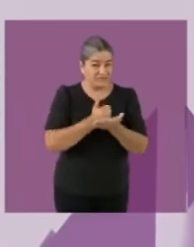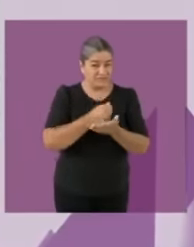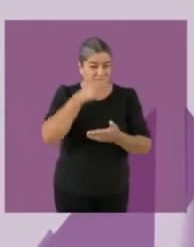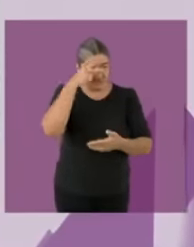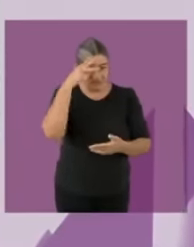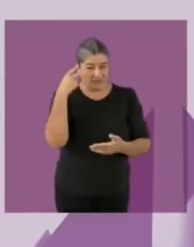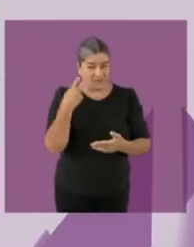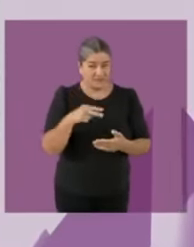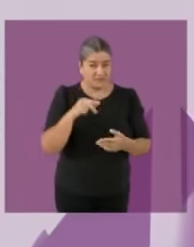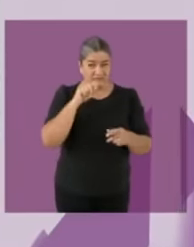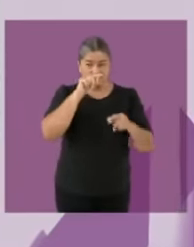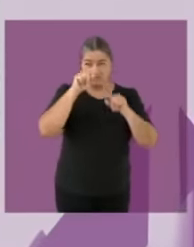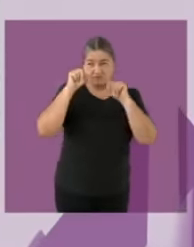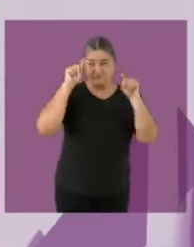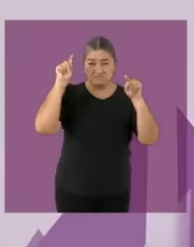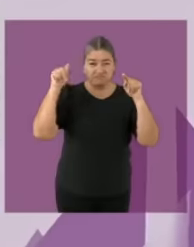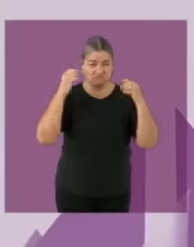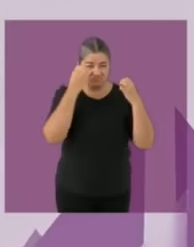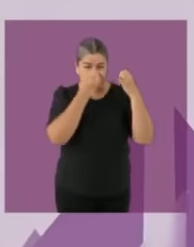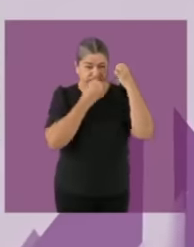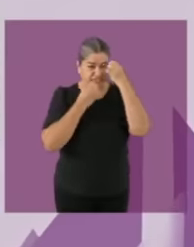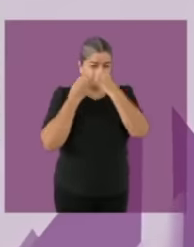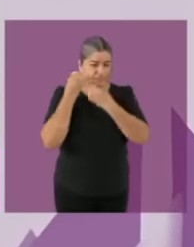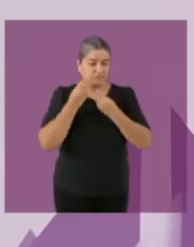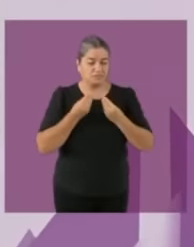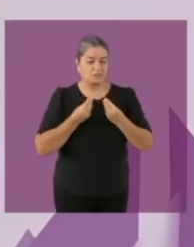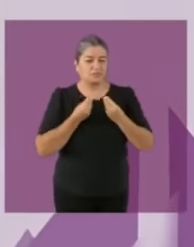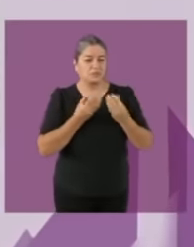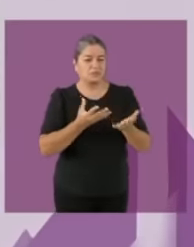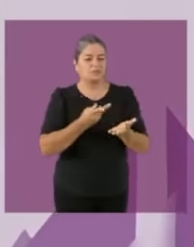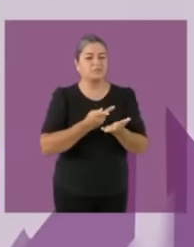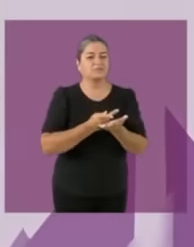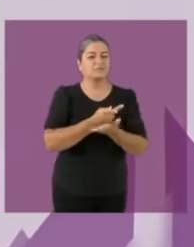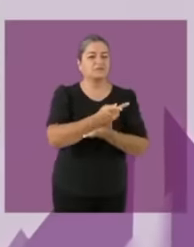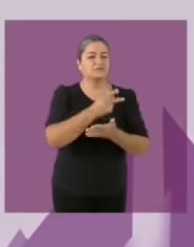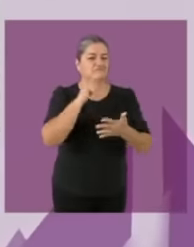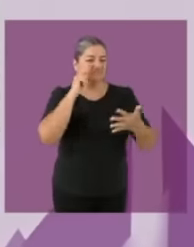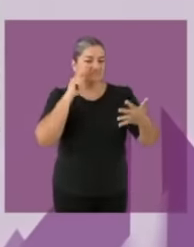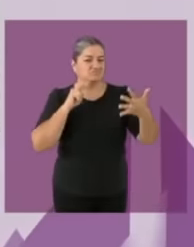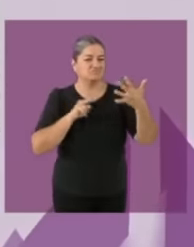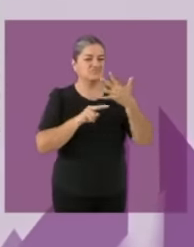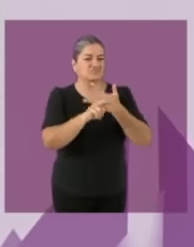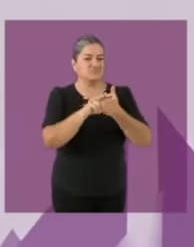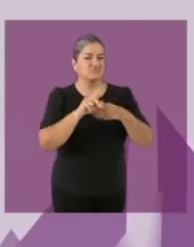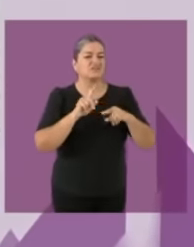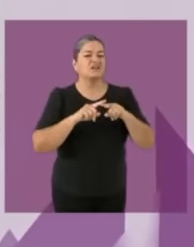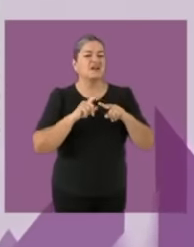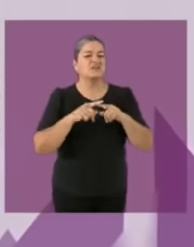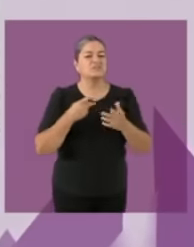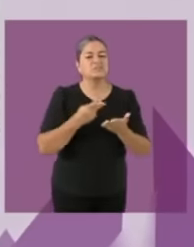transparency actions during covid-19 And you know why, for Mexican transparency, precisely